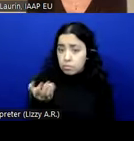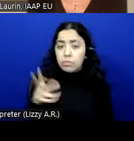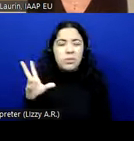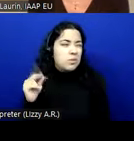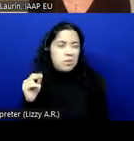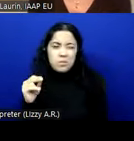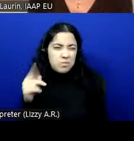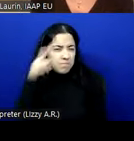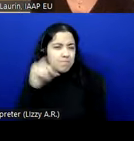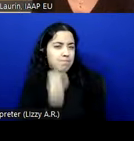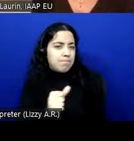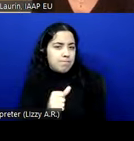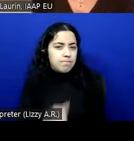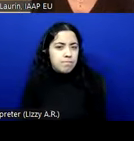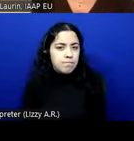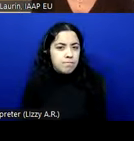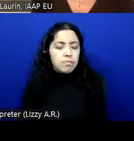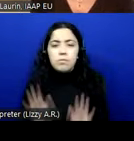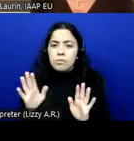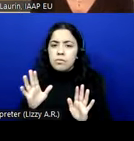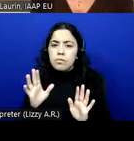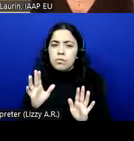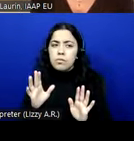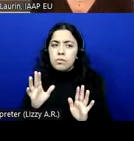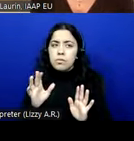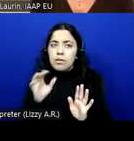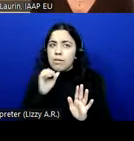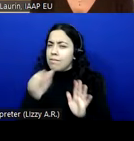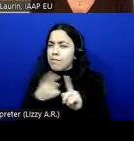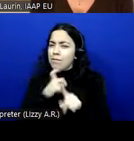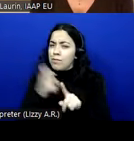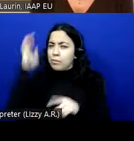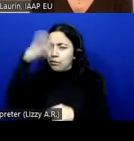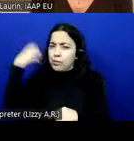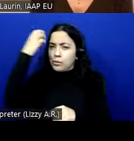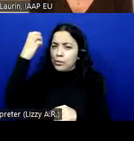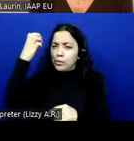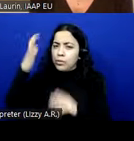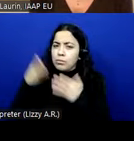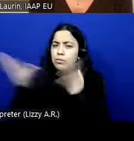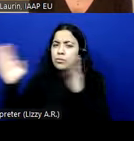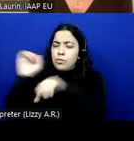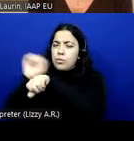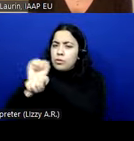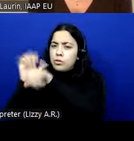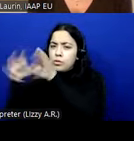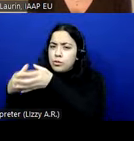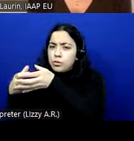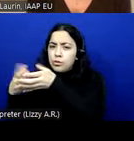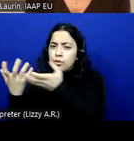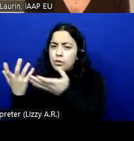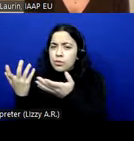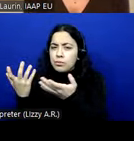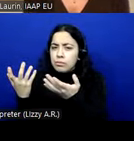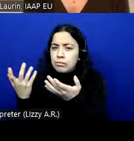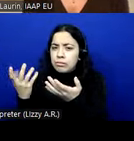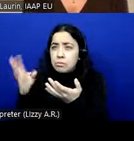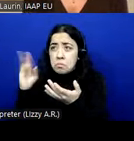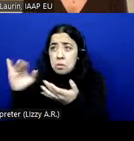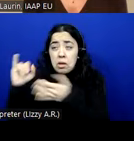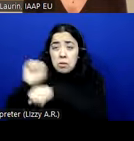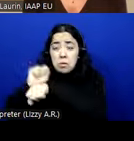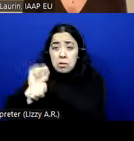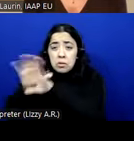know of. I mean, not from the Joint Working Group or official entity. Maybe specific companies have